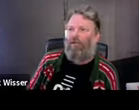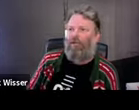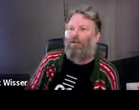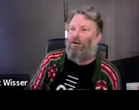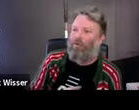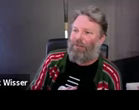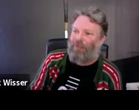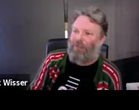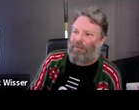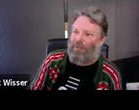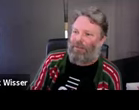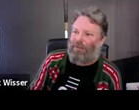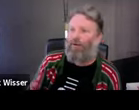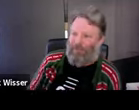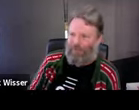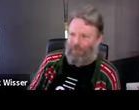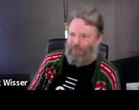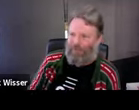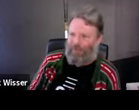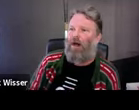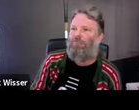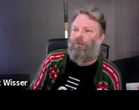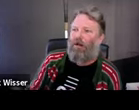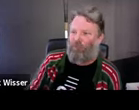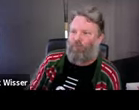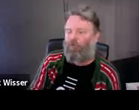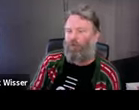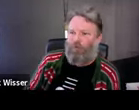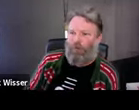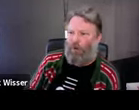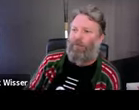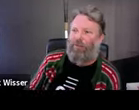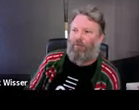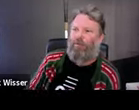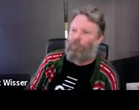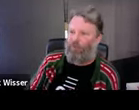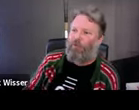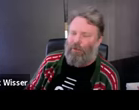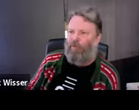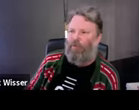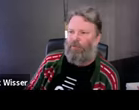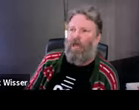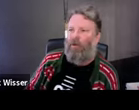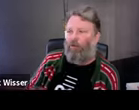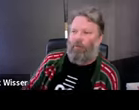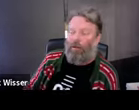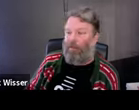the artist has a tool set which you can actually have a better idea of what you're dealing with, of who the community is, what the differences